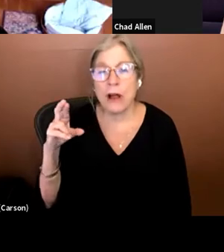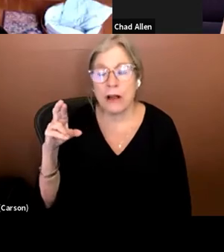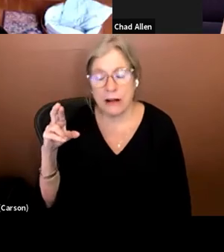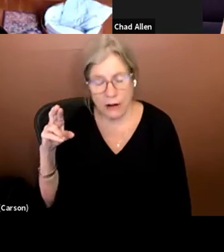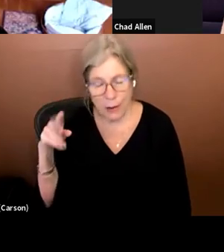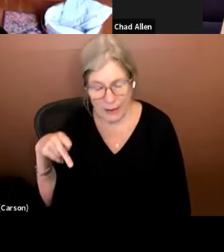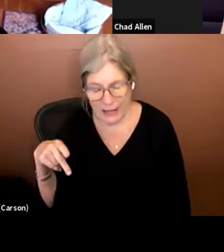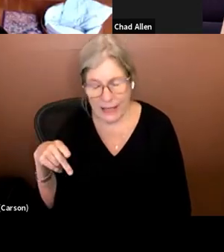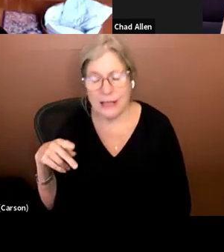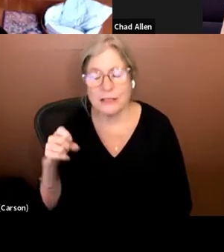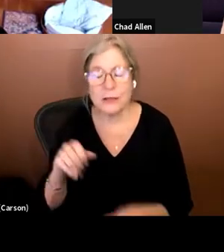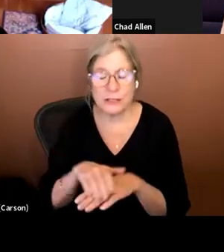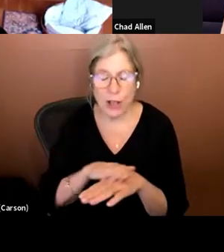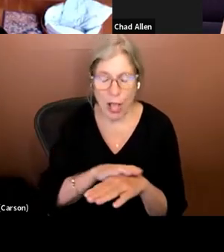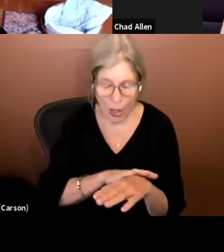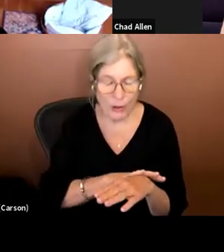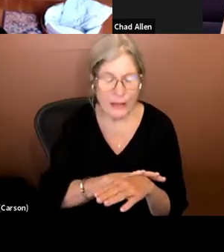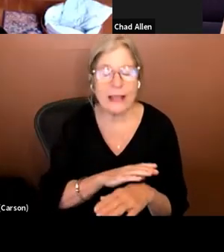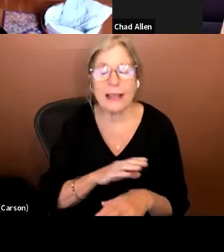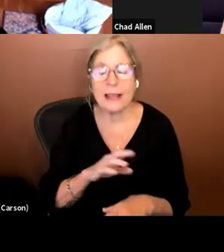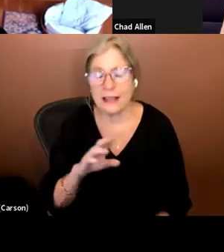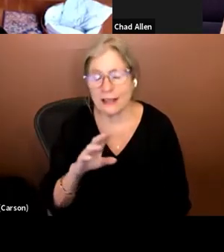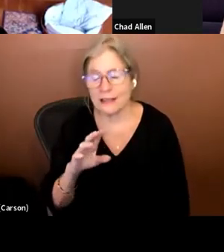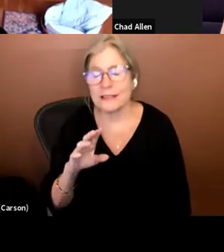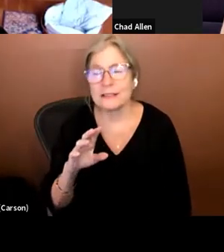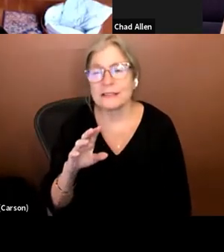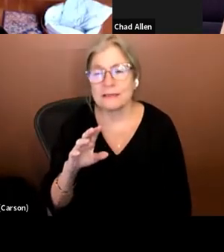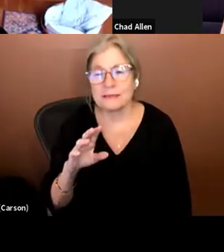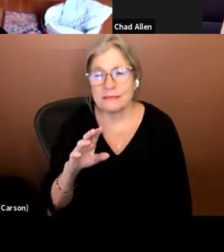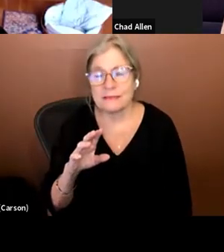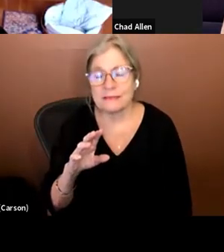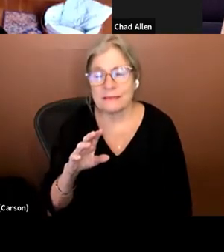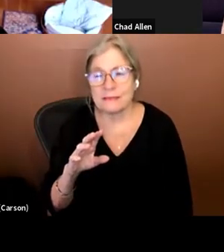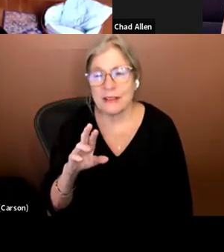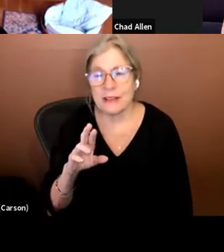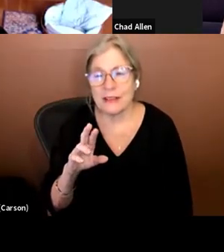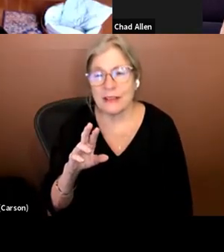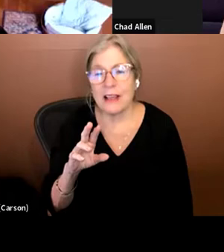Slowly but surely. And connected with the blindness